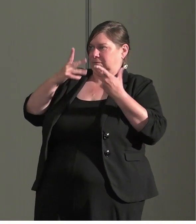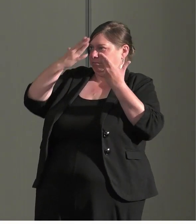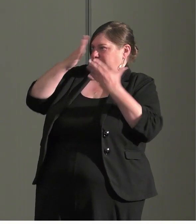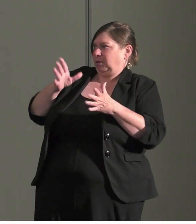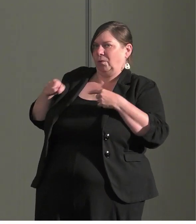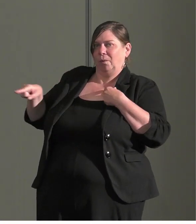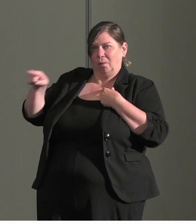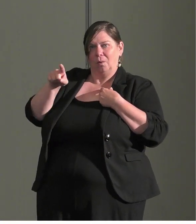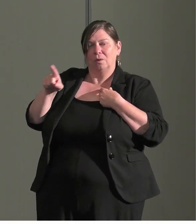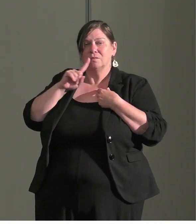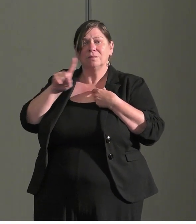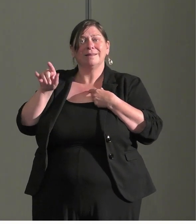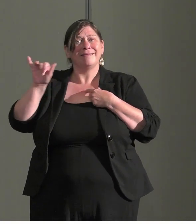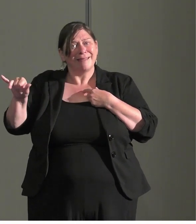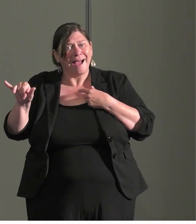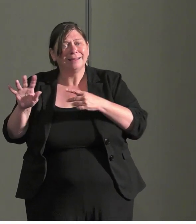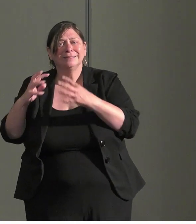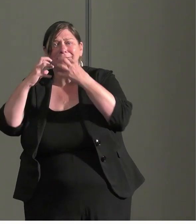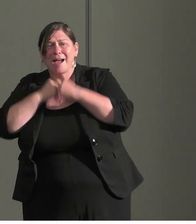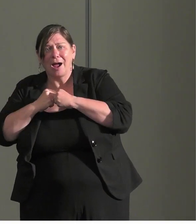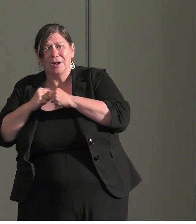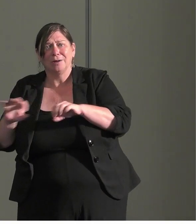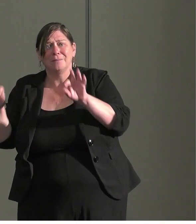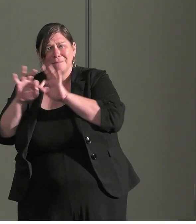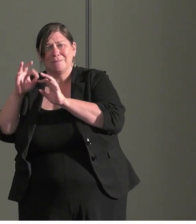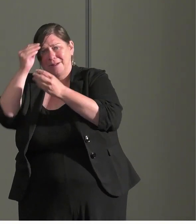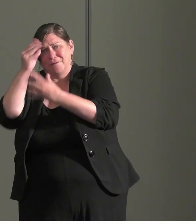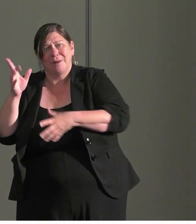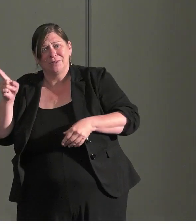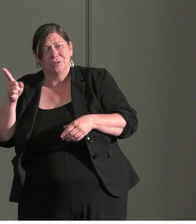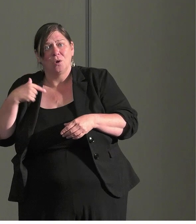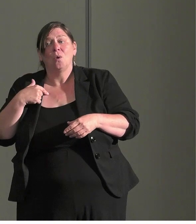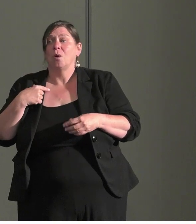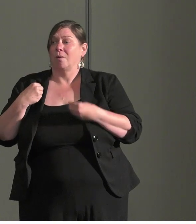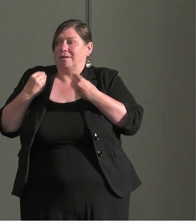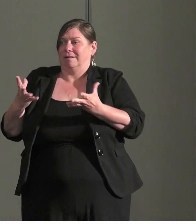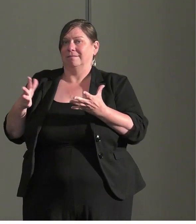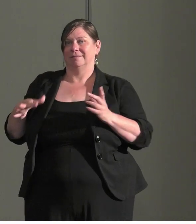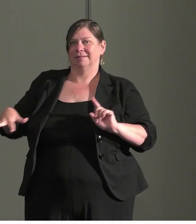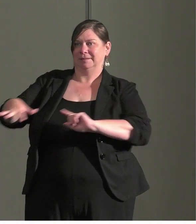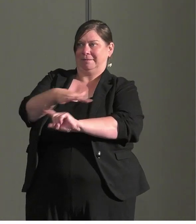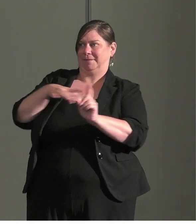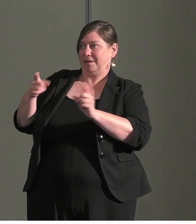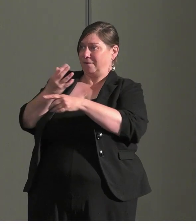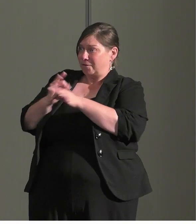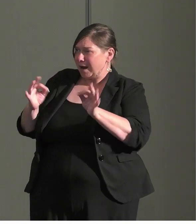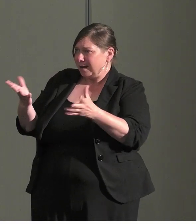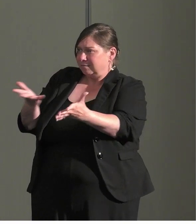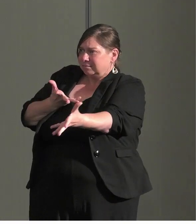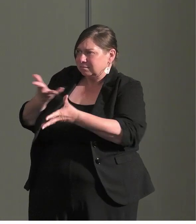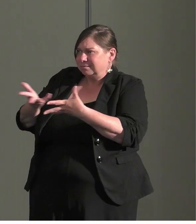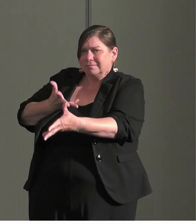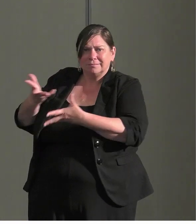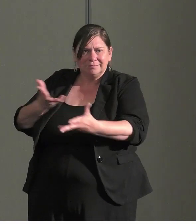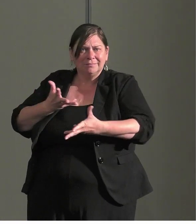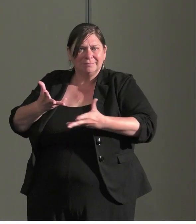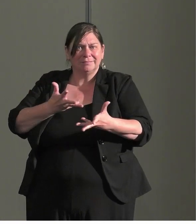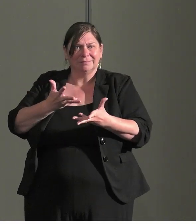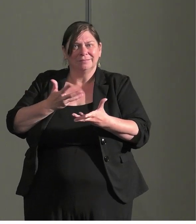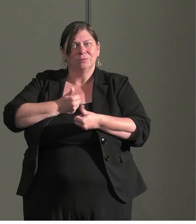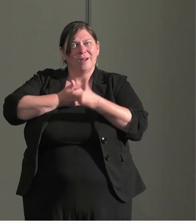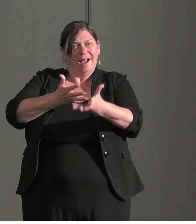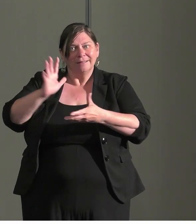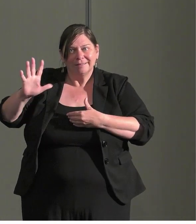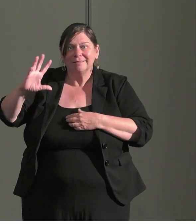valuable we need to create a safe space for people to feel free to express their opinions